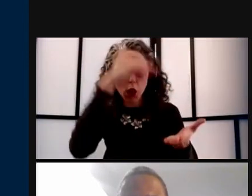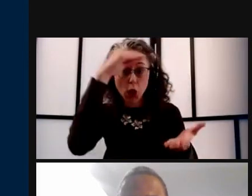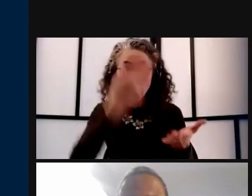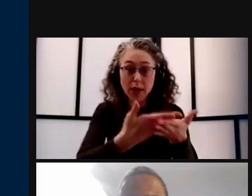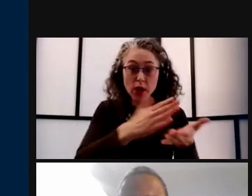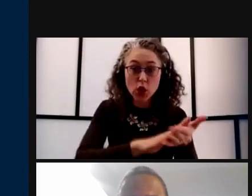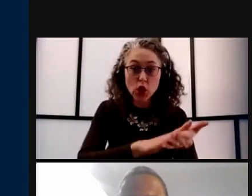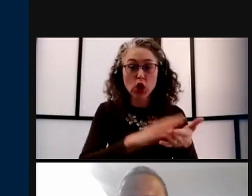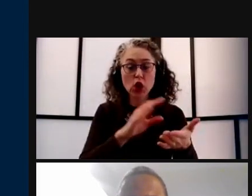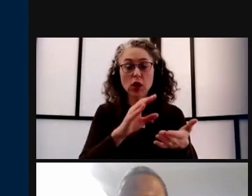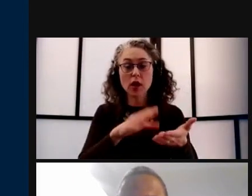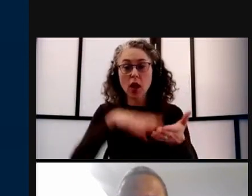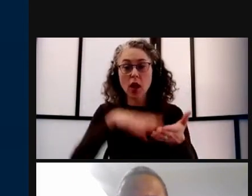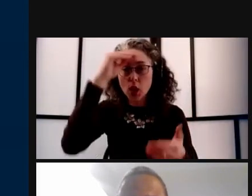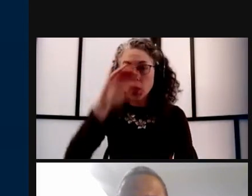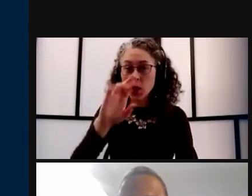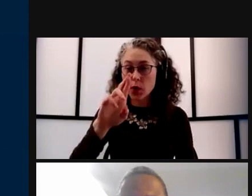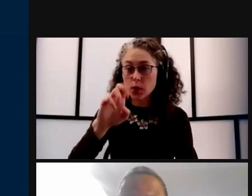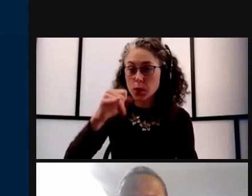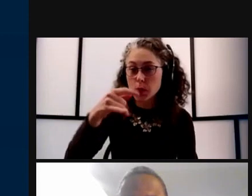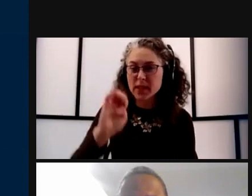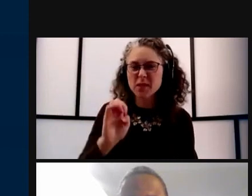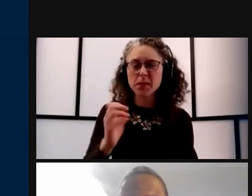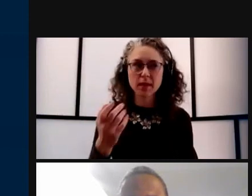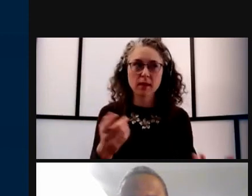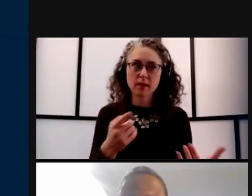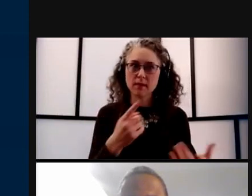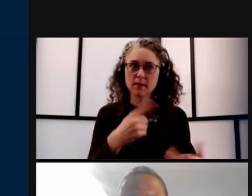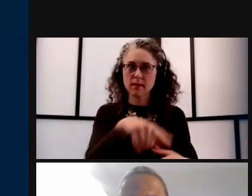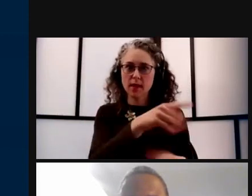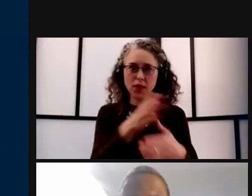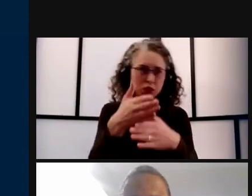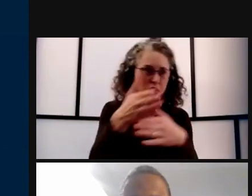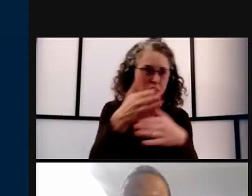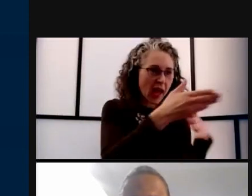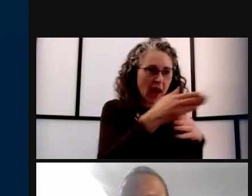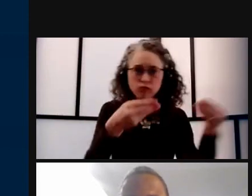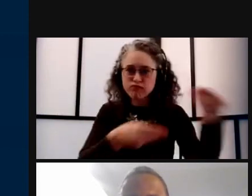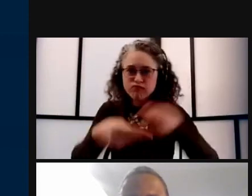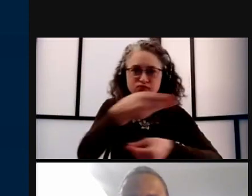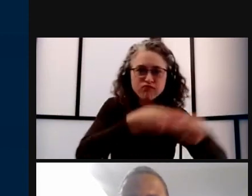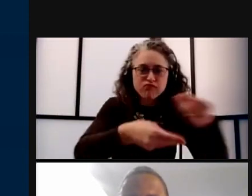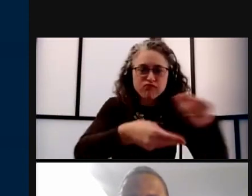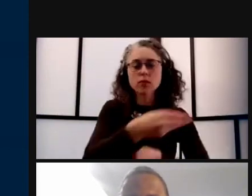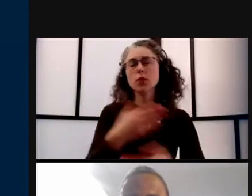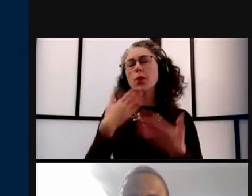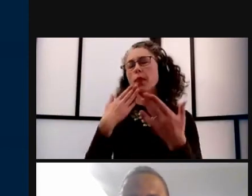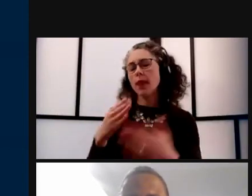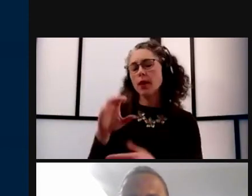and I think CSG offers a chance to do that. So thank you Martino for all the work you're doing,